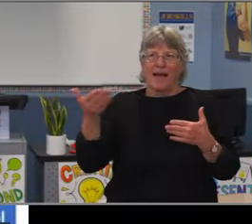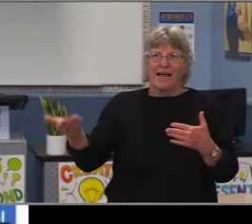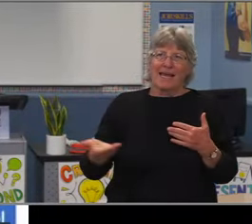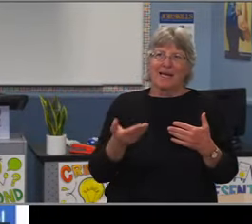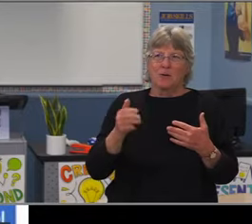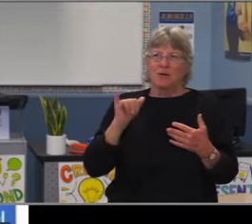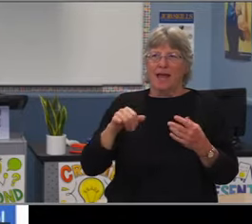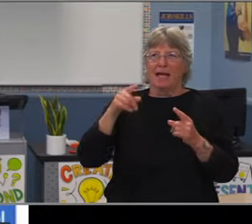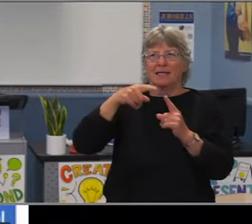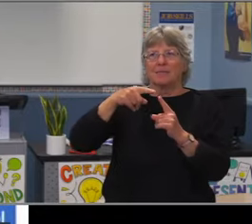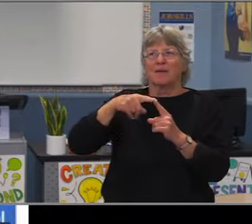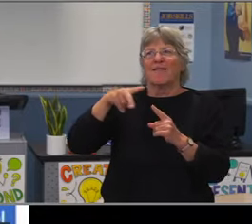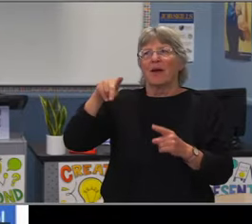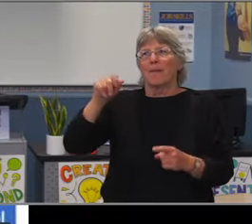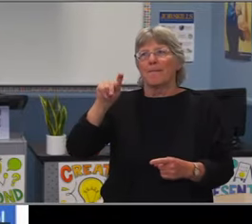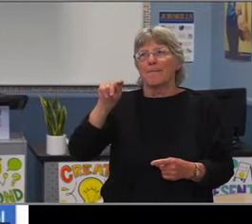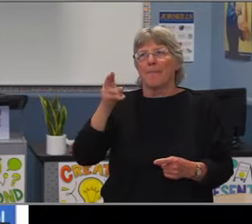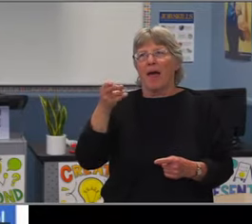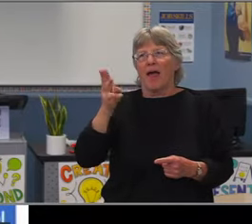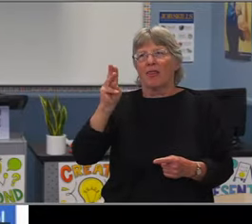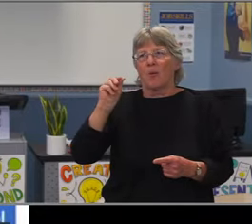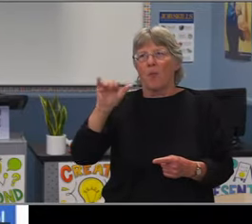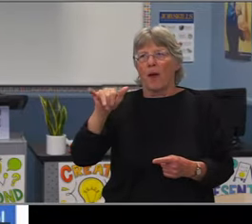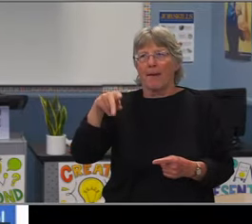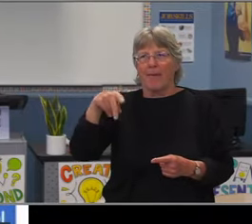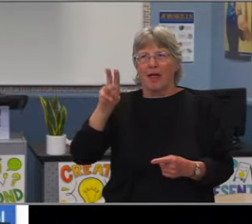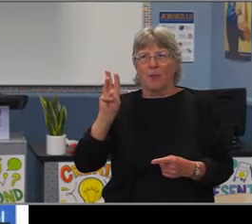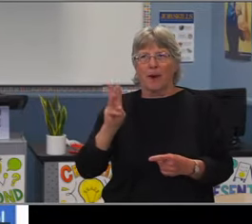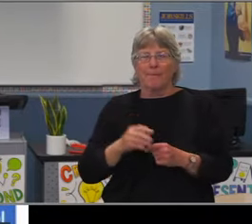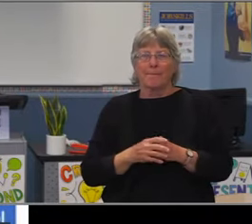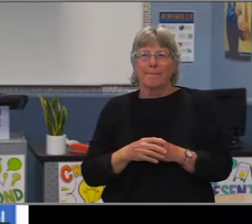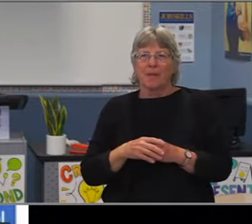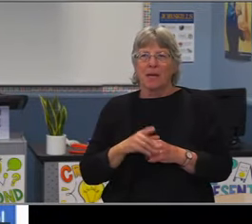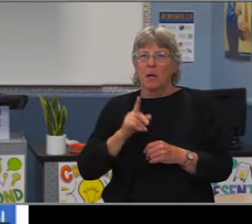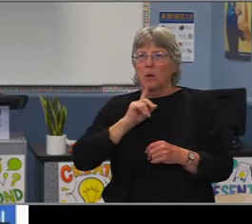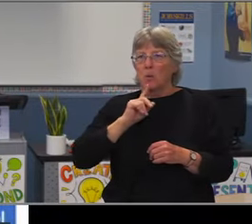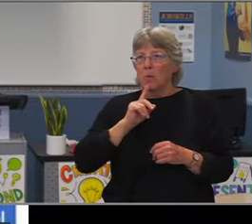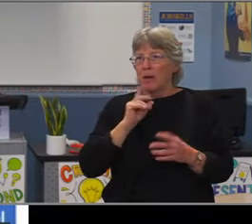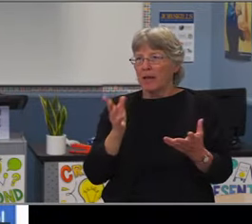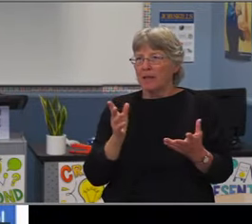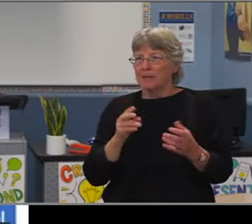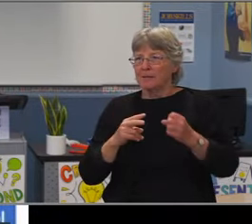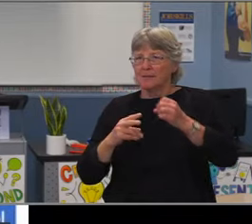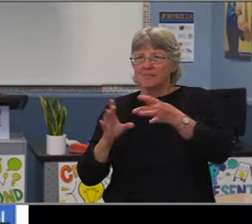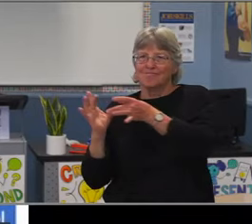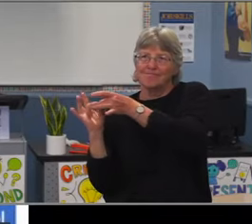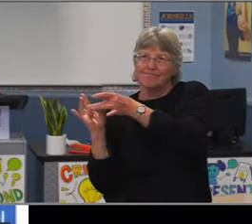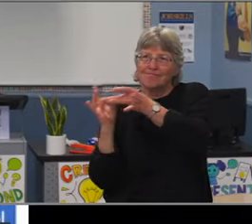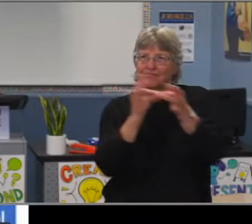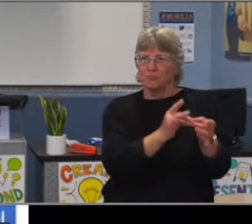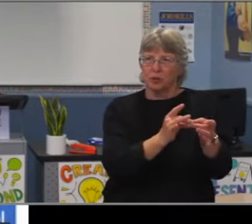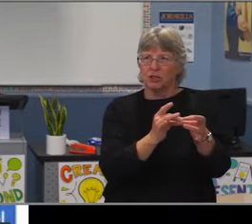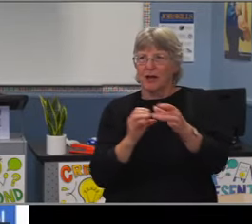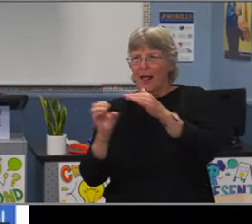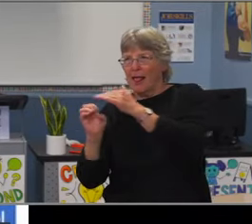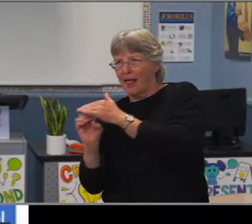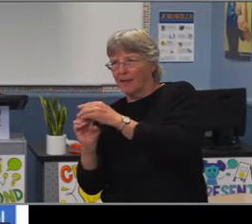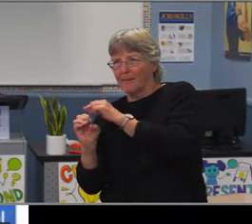with just really around 200 middle school students followed by Gompers. Our largest is Cumberly with almost